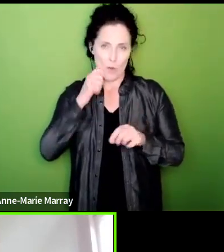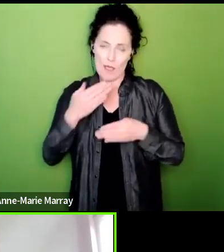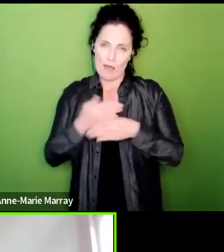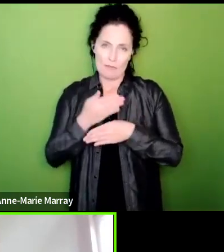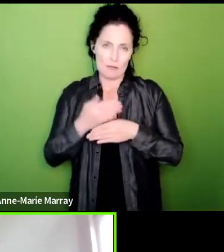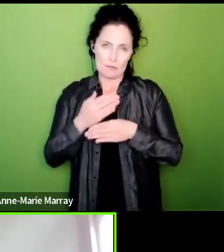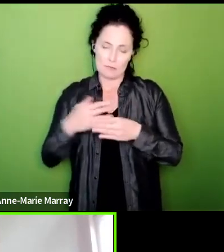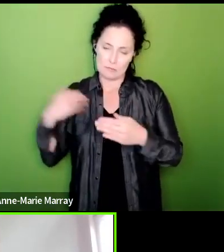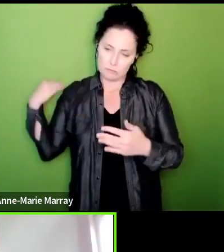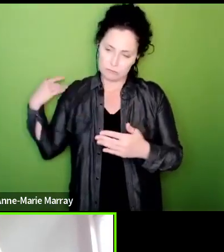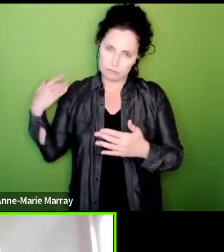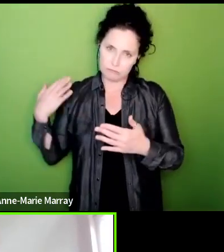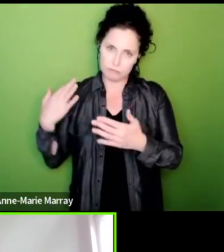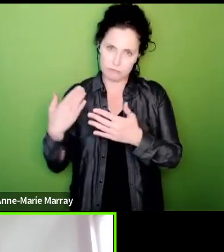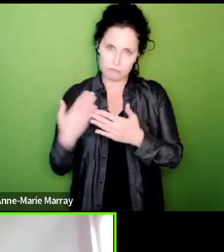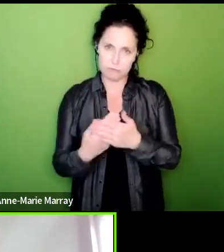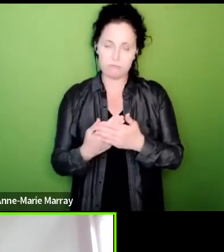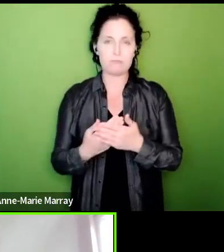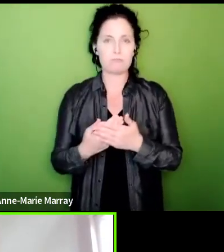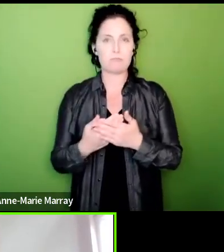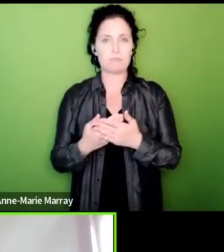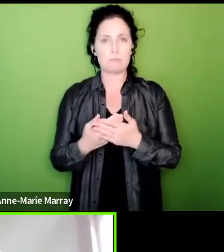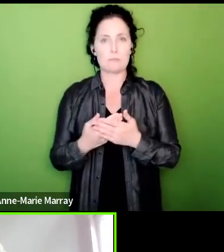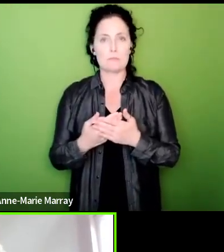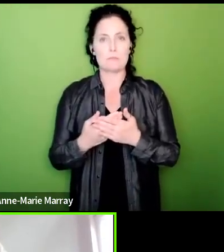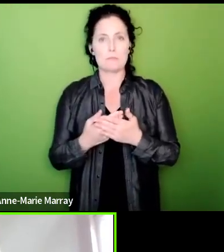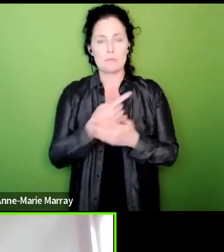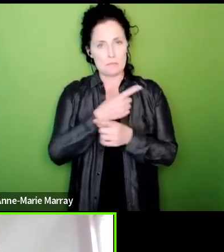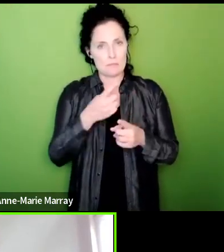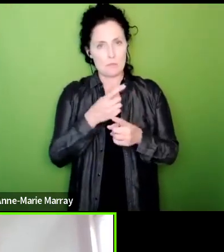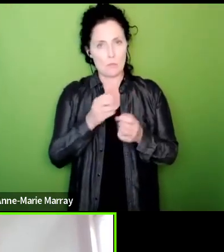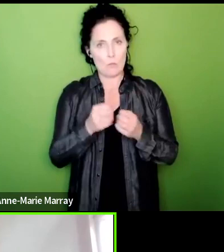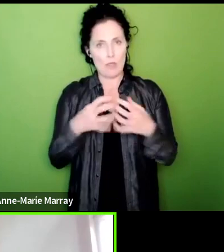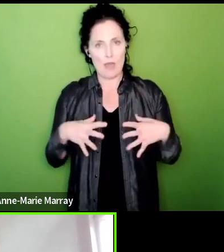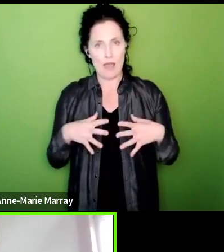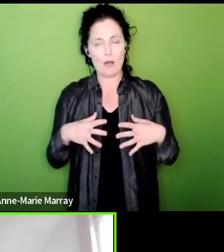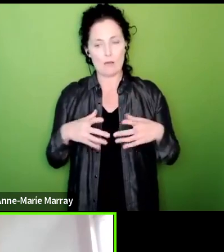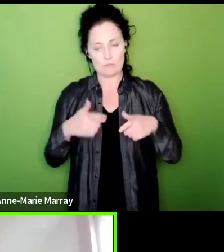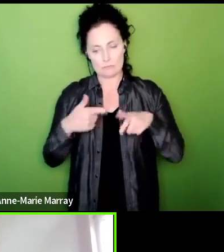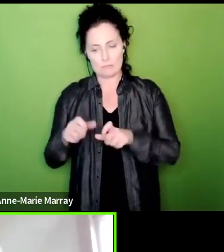words on the never never they would have to be concrete proposals and I think the NEC’s pretty